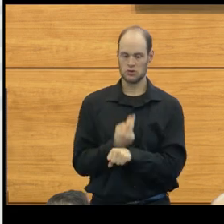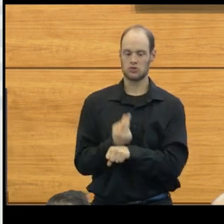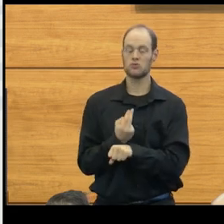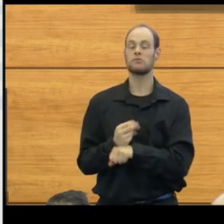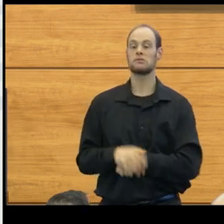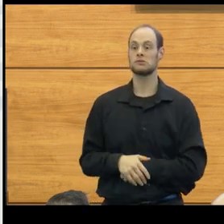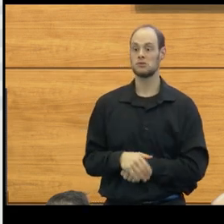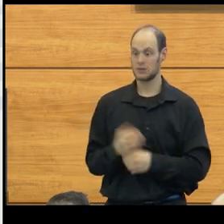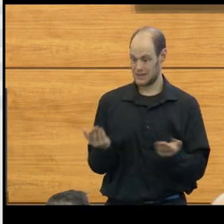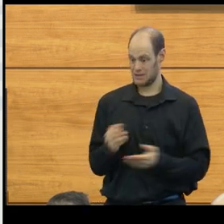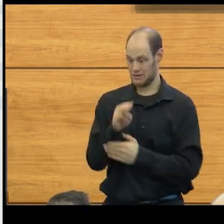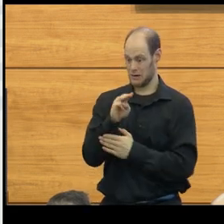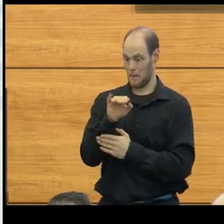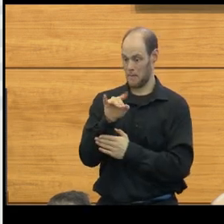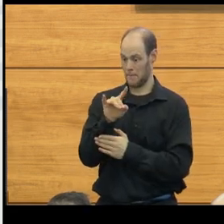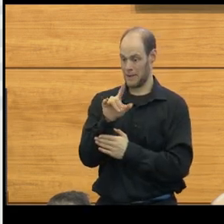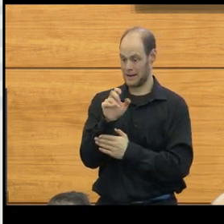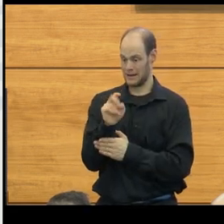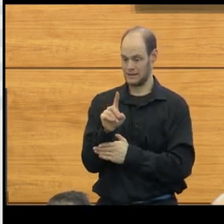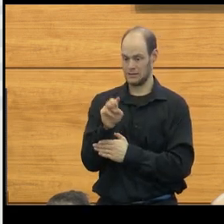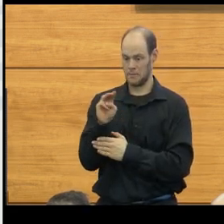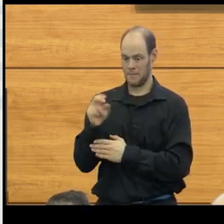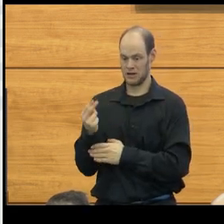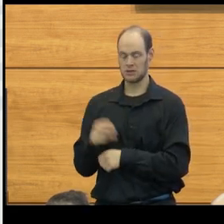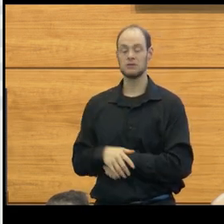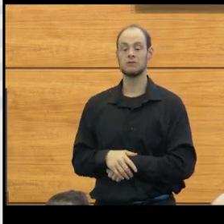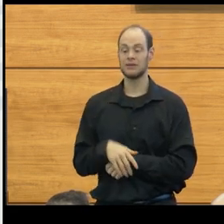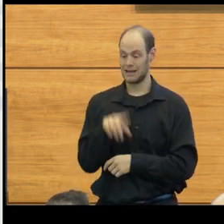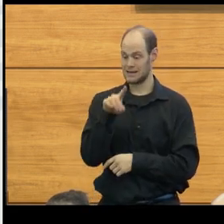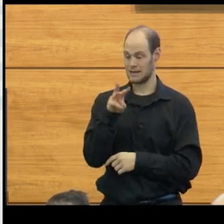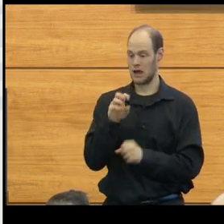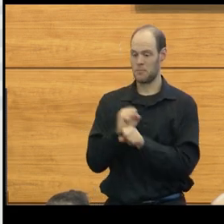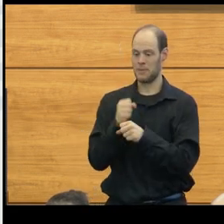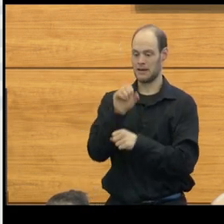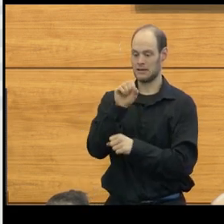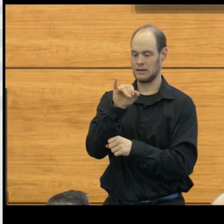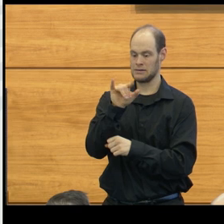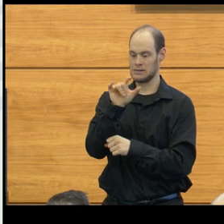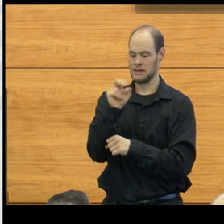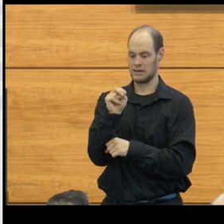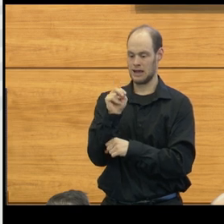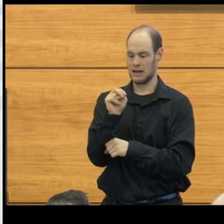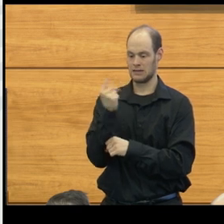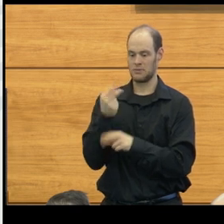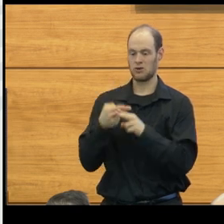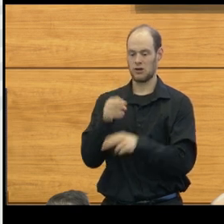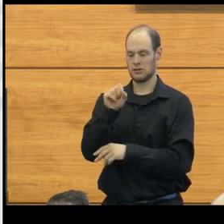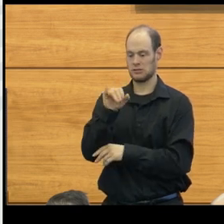So here in Midland, Michigan, Dow had created a silicon derivative called silastic.